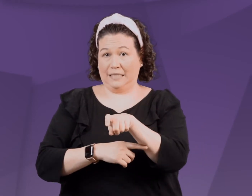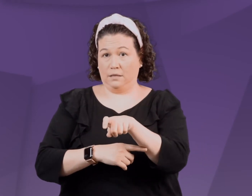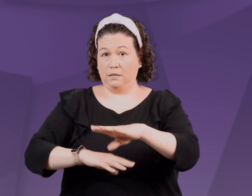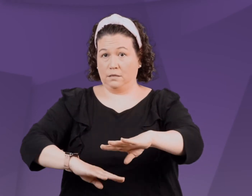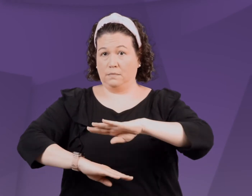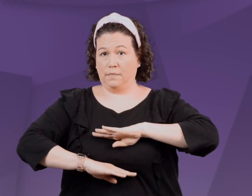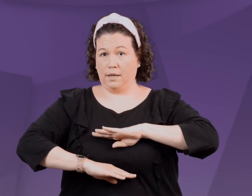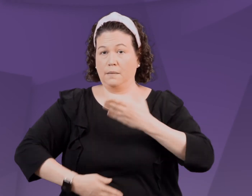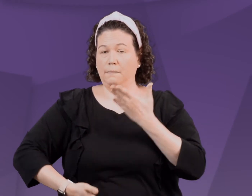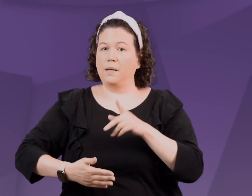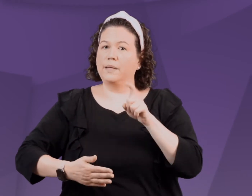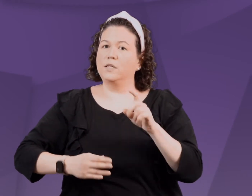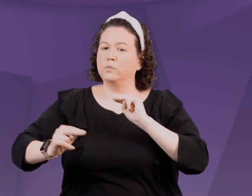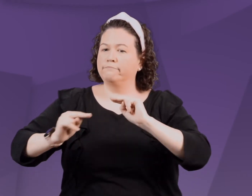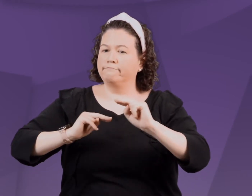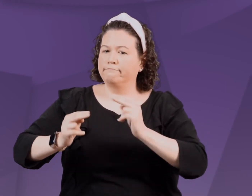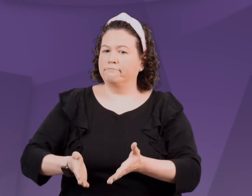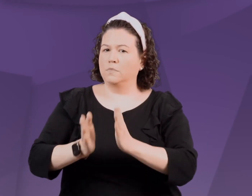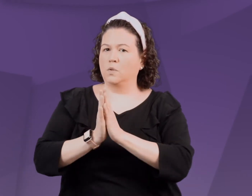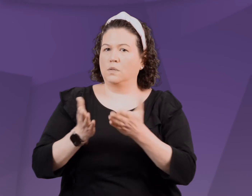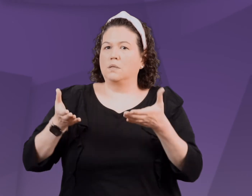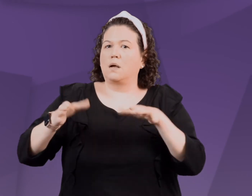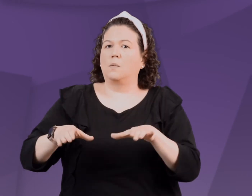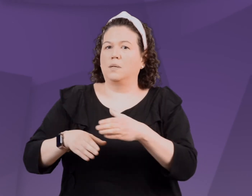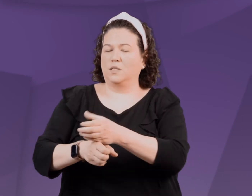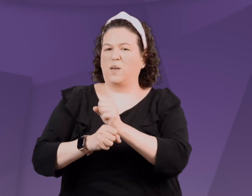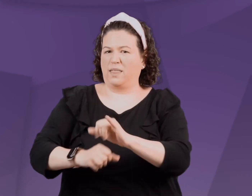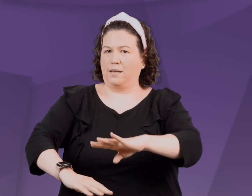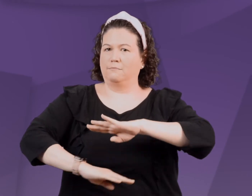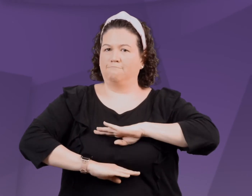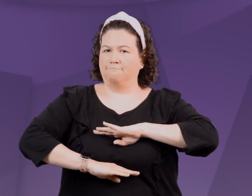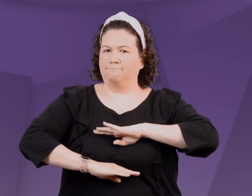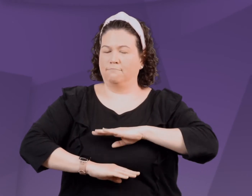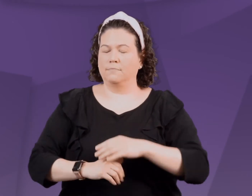Lastly if the child is not having a need met, they may need to negotiate